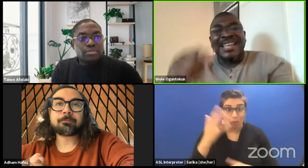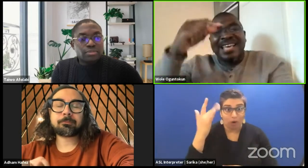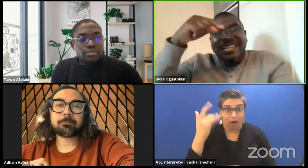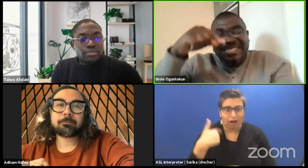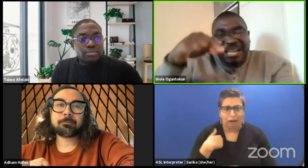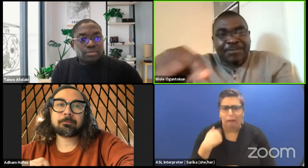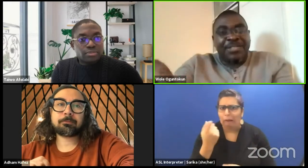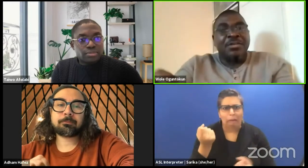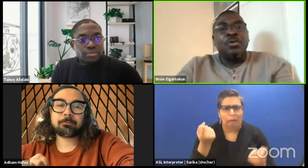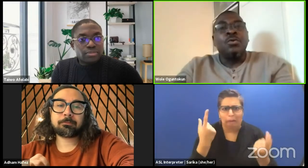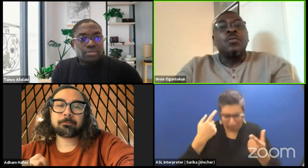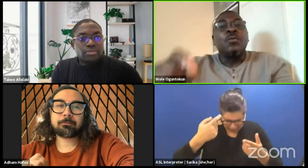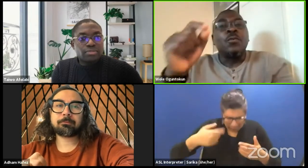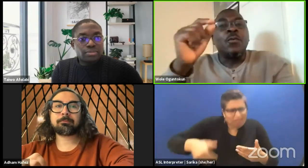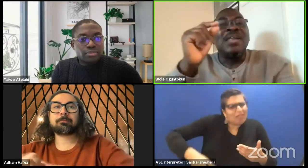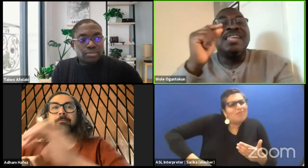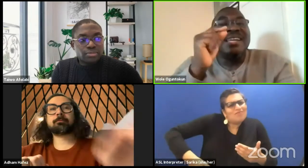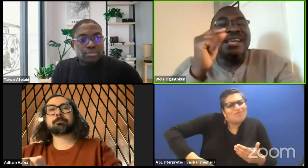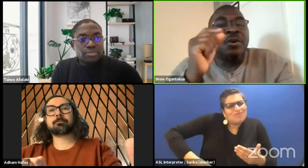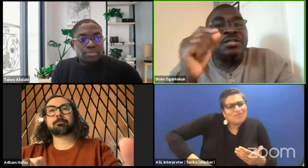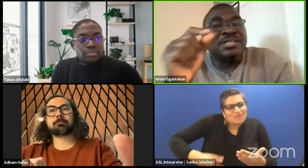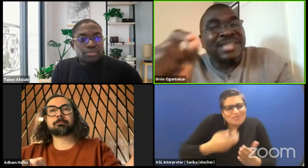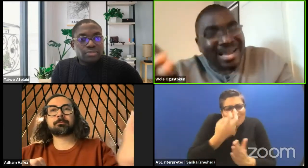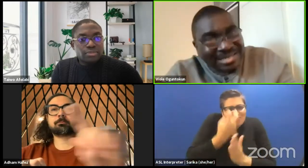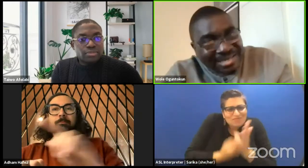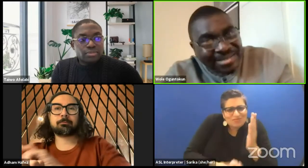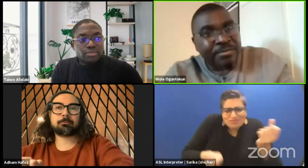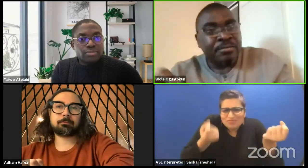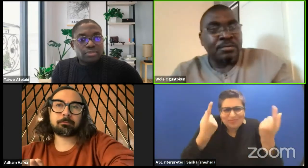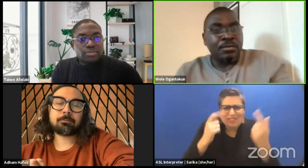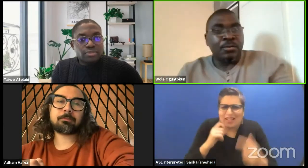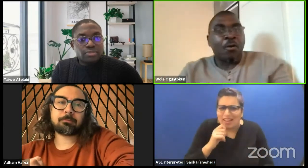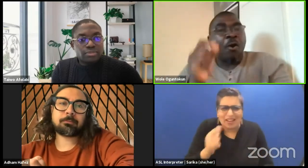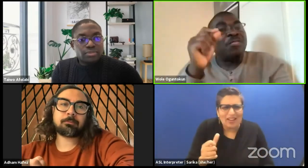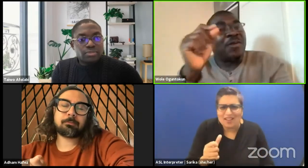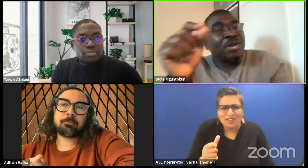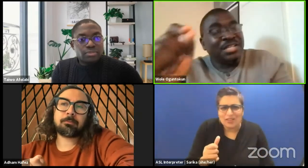an in-depth, learned understanding of that religion,